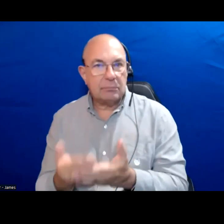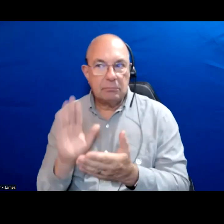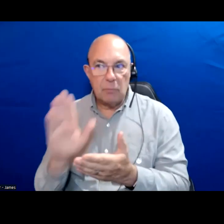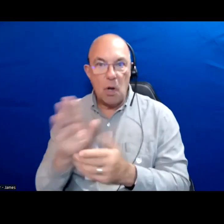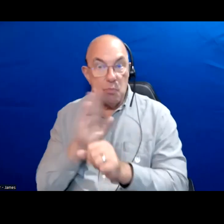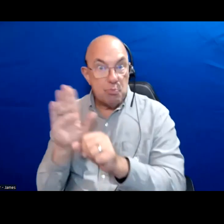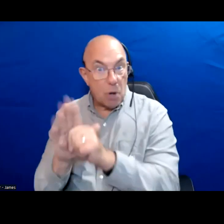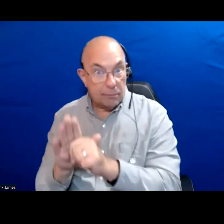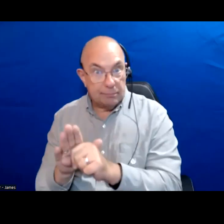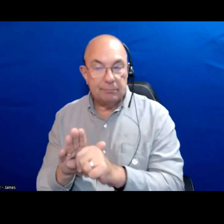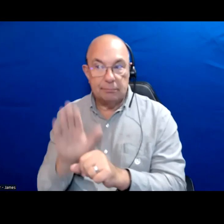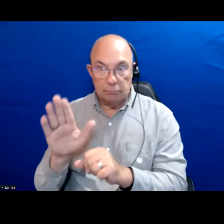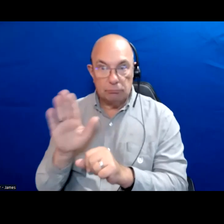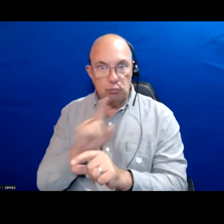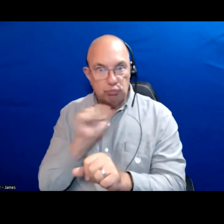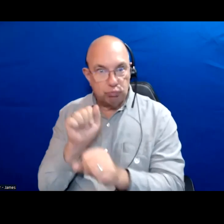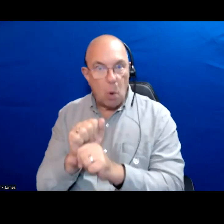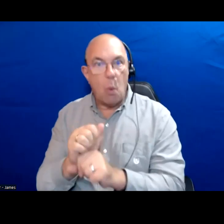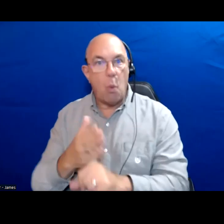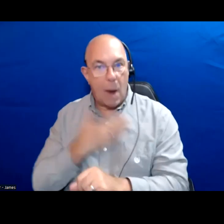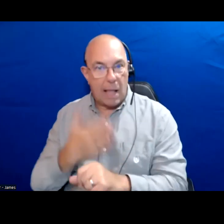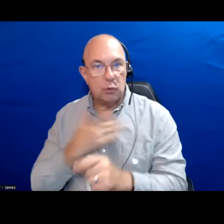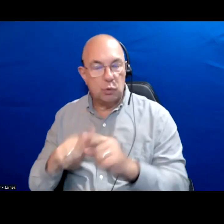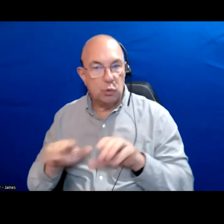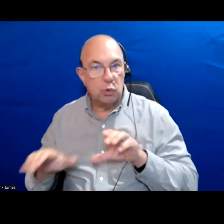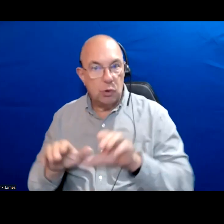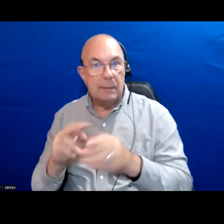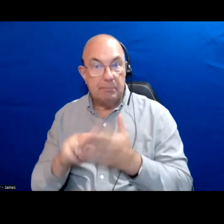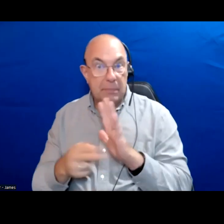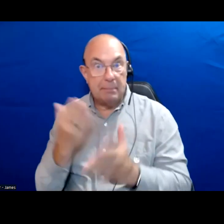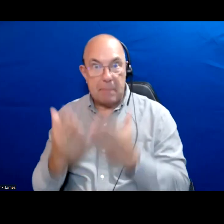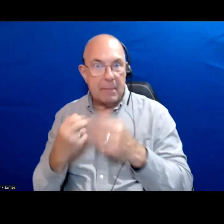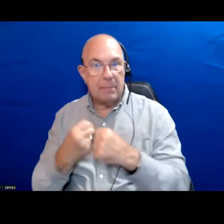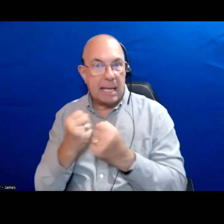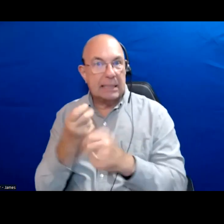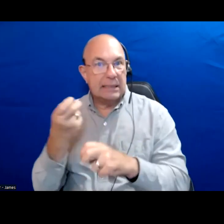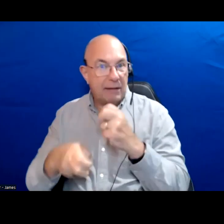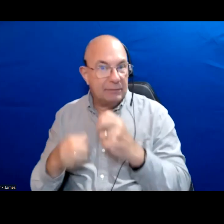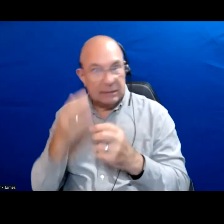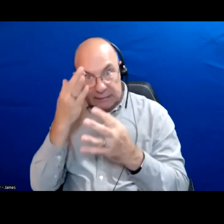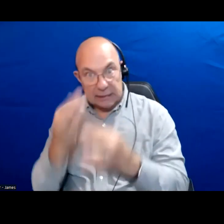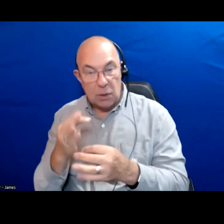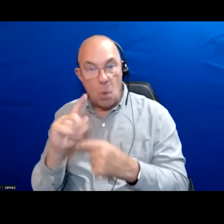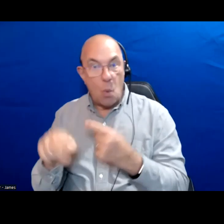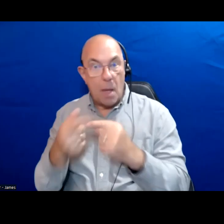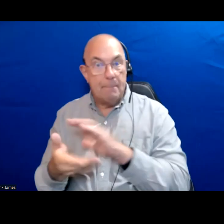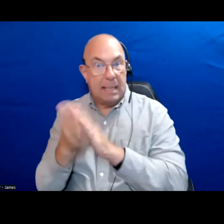promised are things that are actually going to be willing to do even if it involves hard decisions once they get into the position of power.